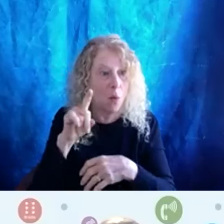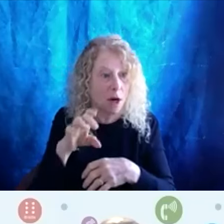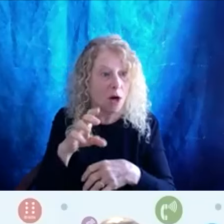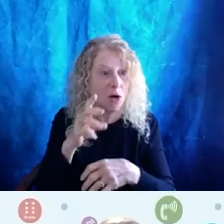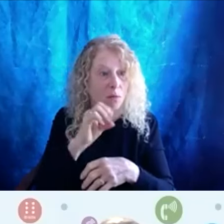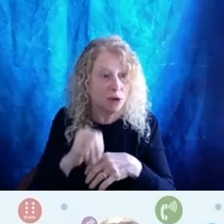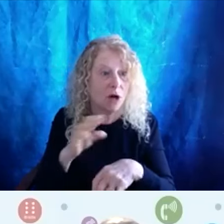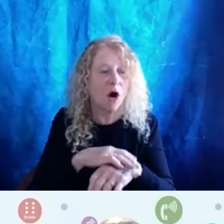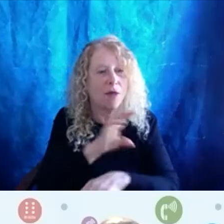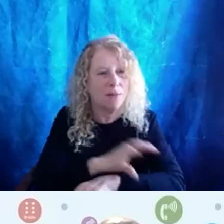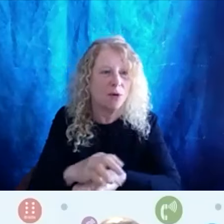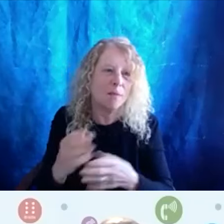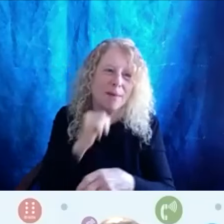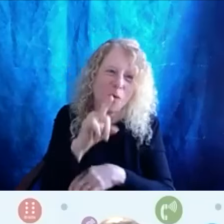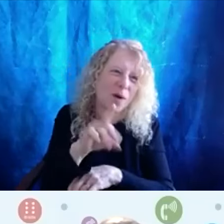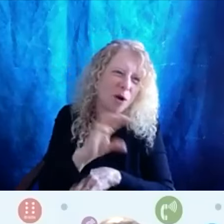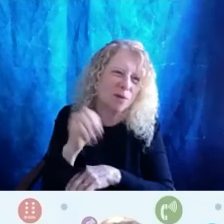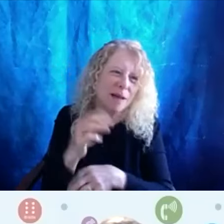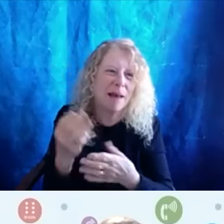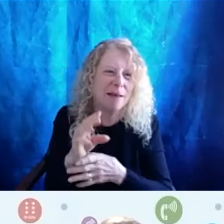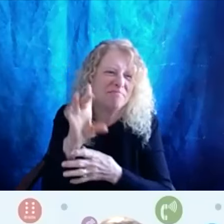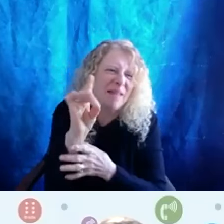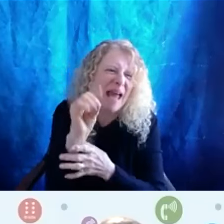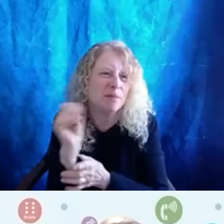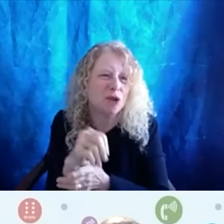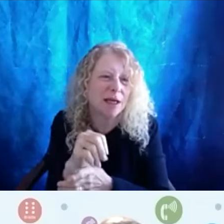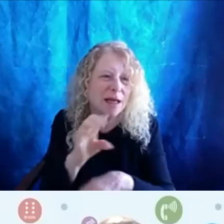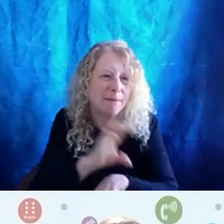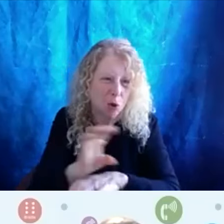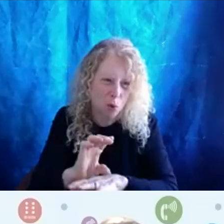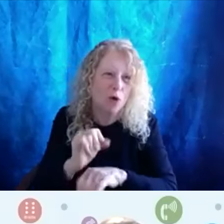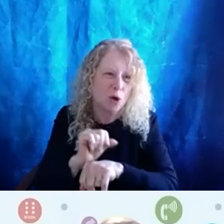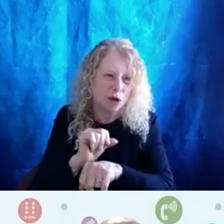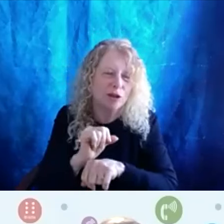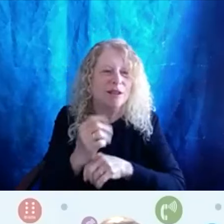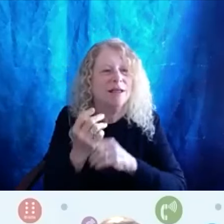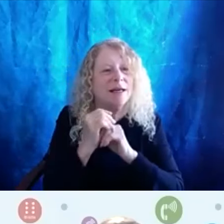Well, maybe not 100%, maybe let's make it an 80%. I am on the computer. Okay, Missy.